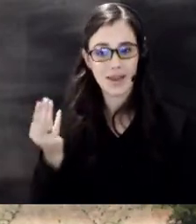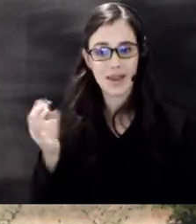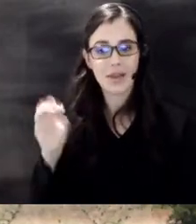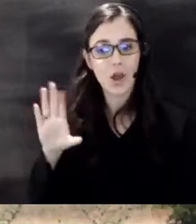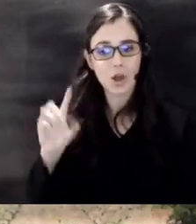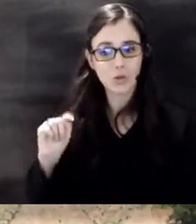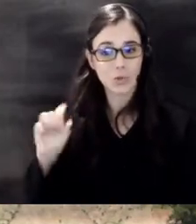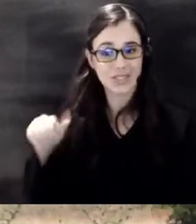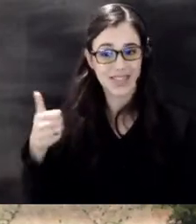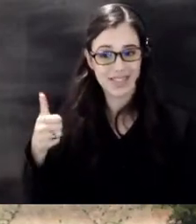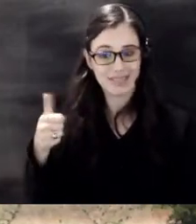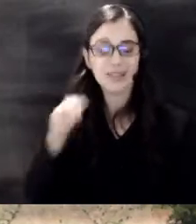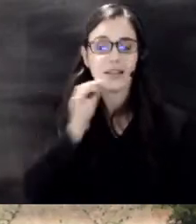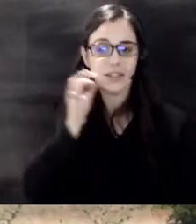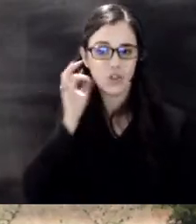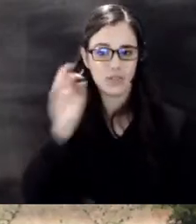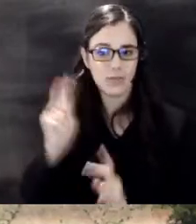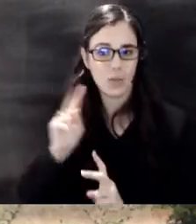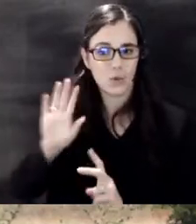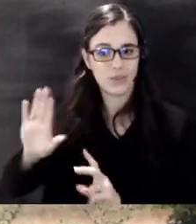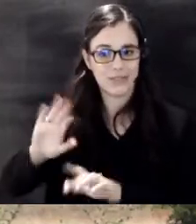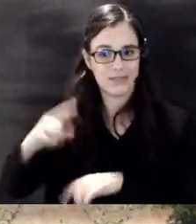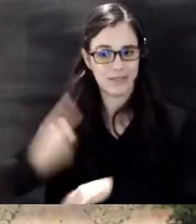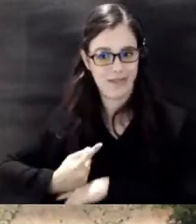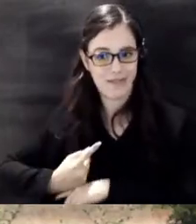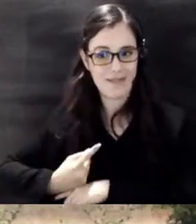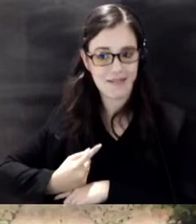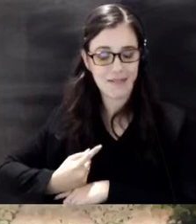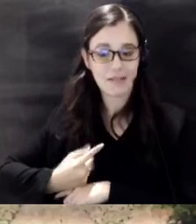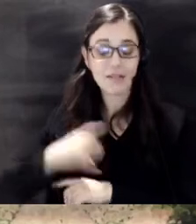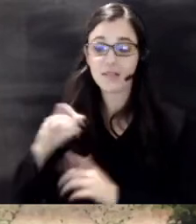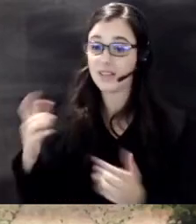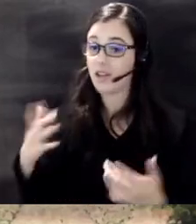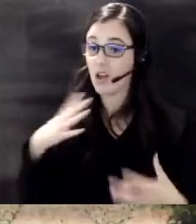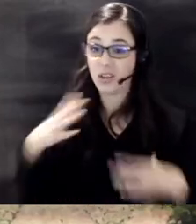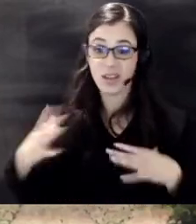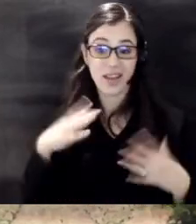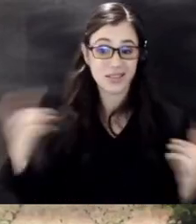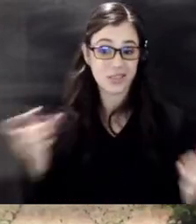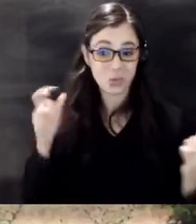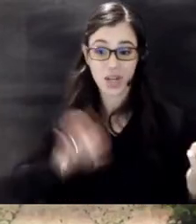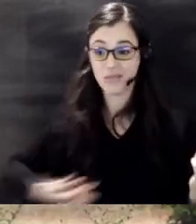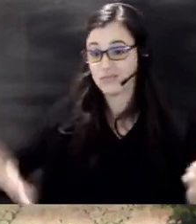indigenous people's day this holiday is celebrated across the United States and commemorates the